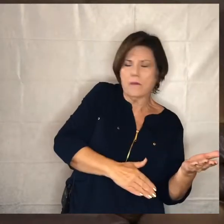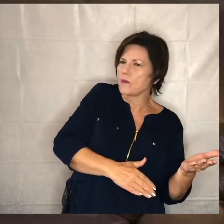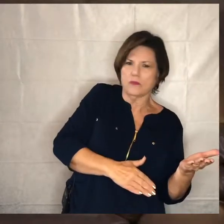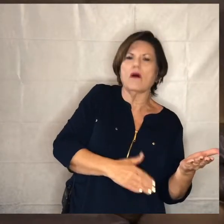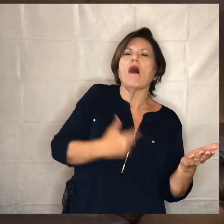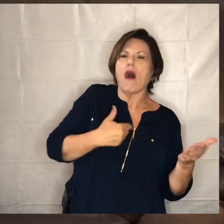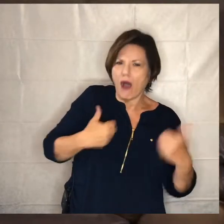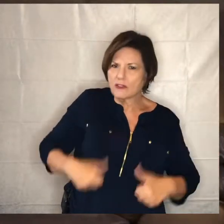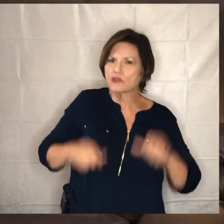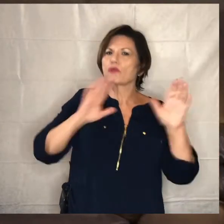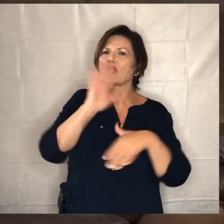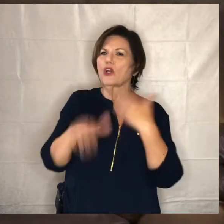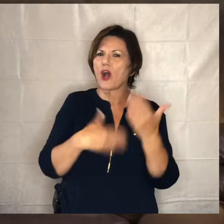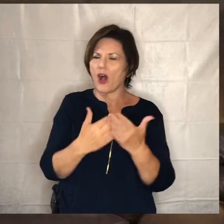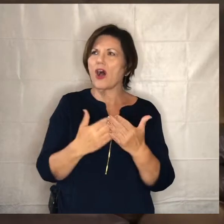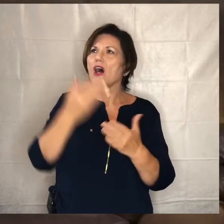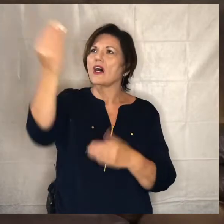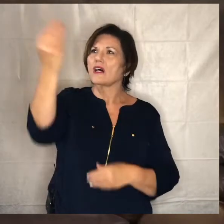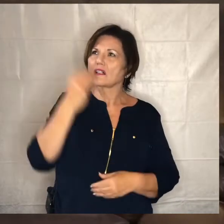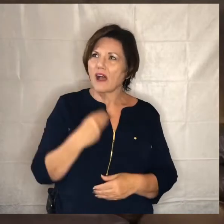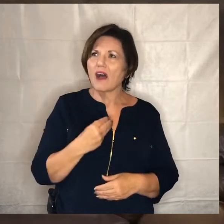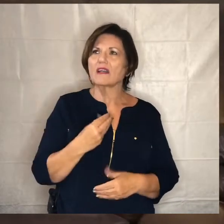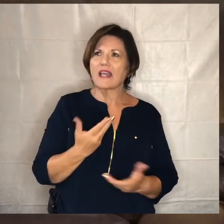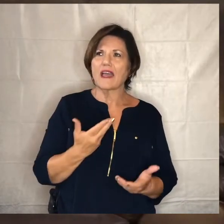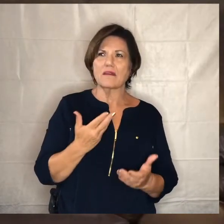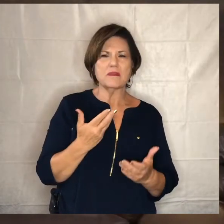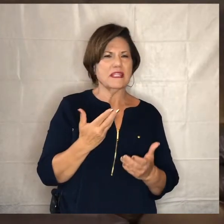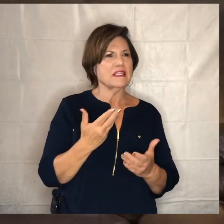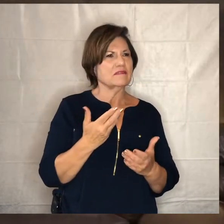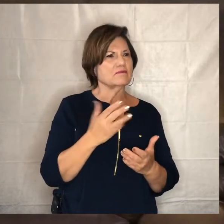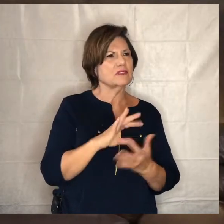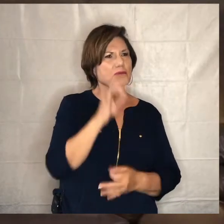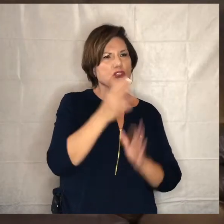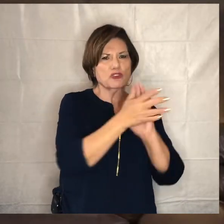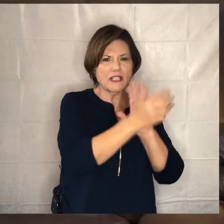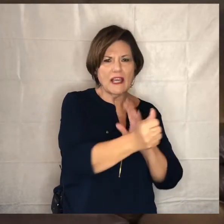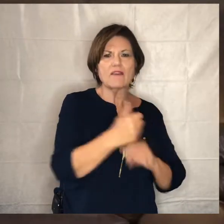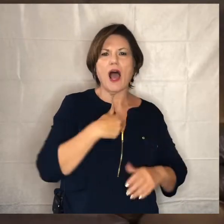us these gifts and so i'm i'm a writer by trade and so it was a way for me to